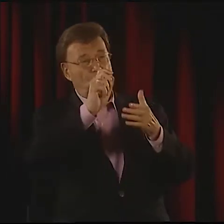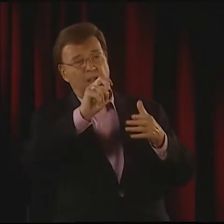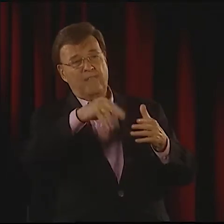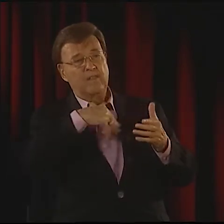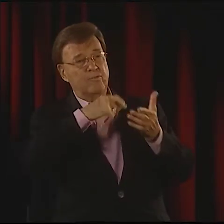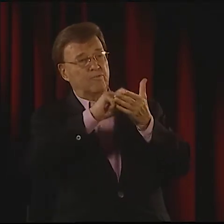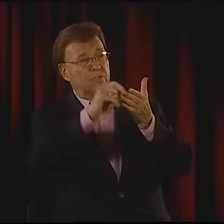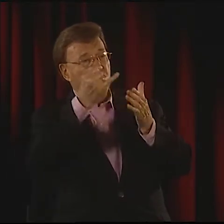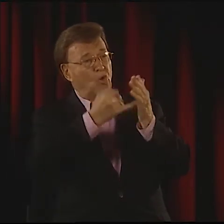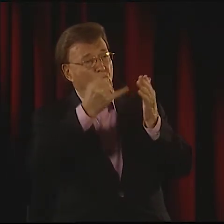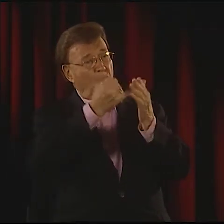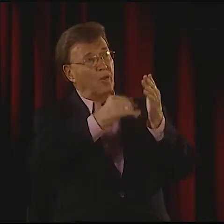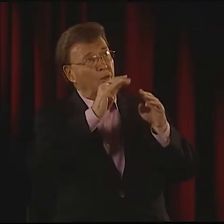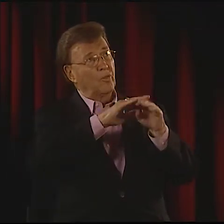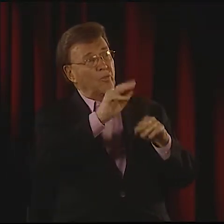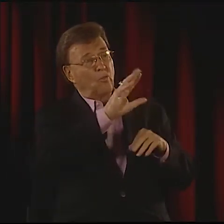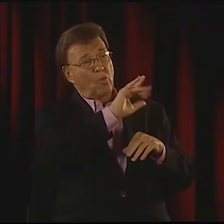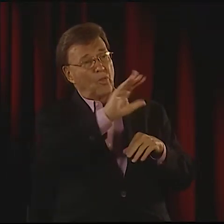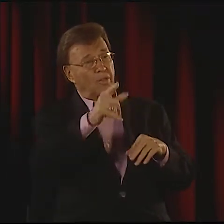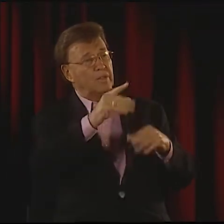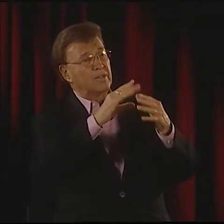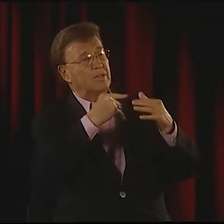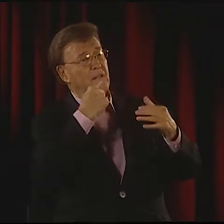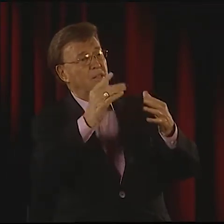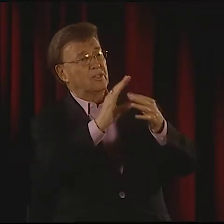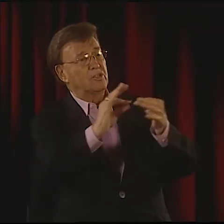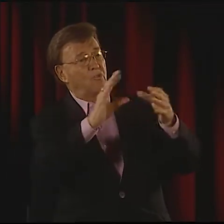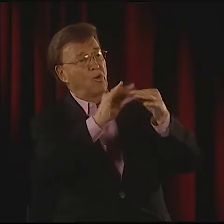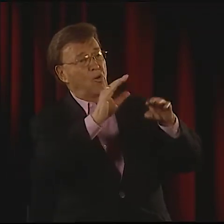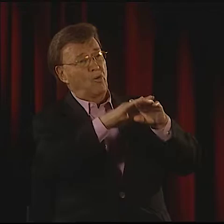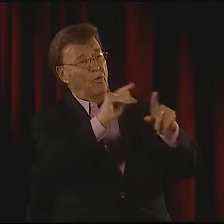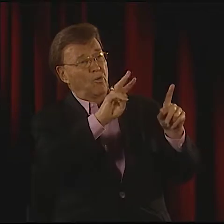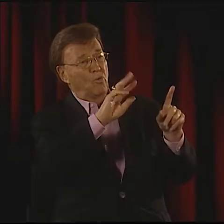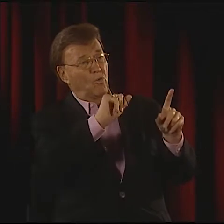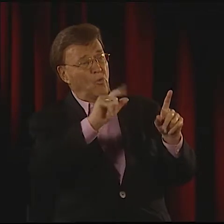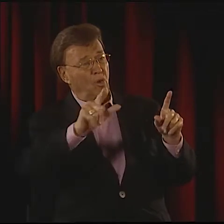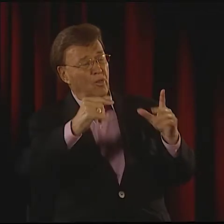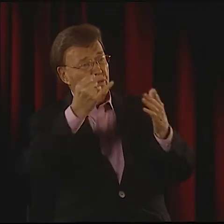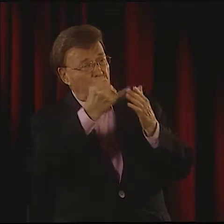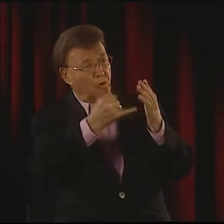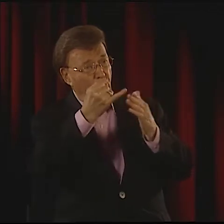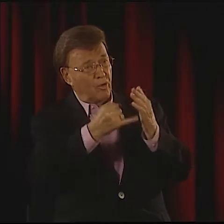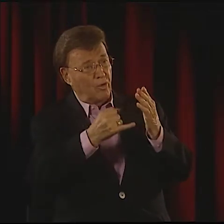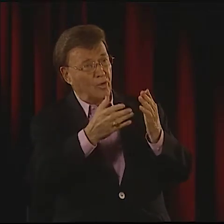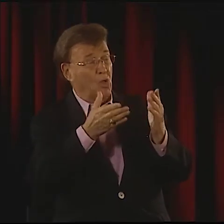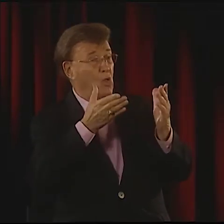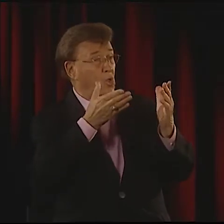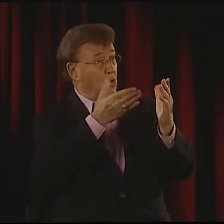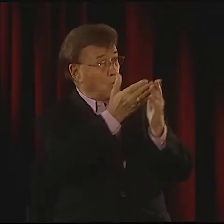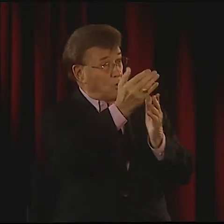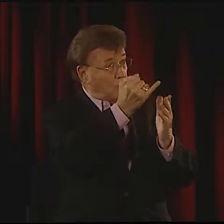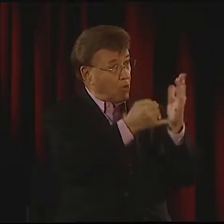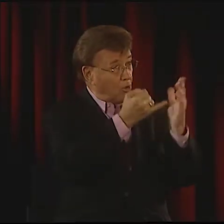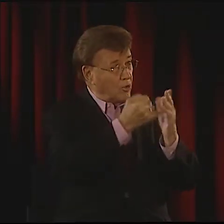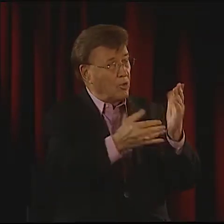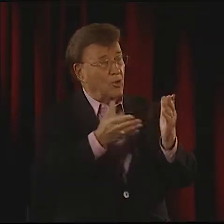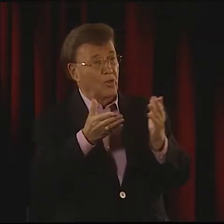WAS THE FIRST LANGUAGE THAT PEOPLE USED. BEFORE THERE WAS WRITTEN LANGUAGE, PEOPLE DREW THINGS ON WALLS.